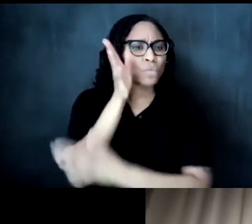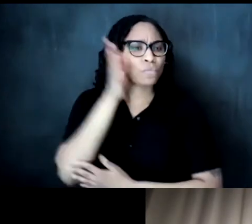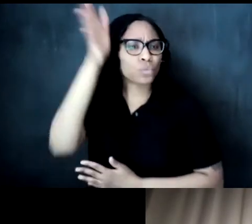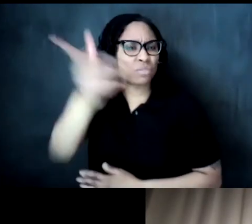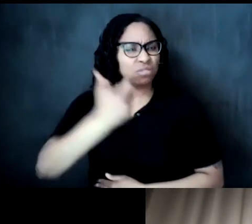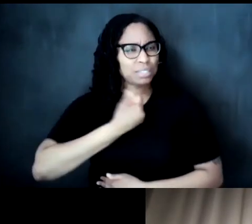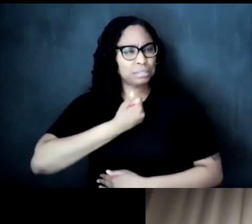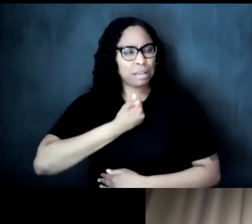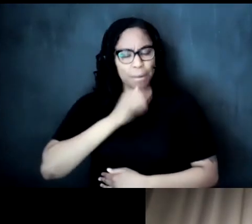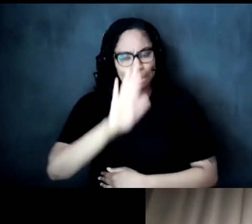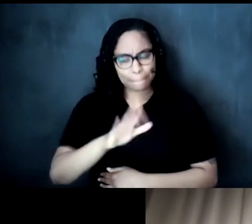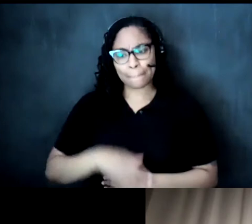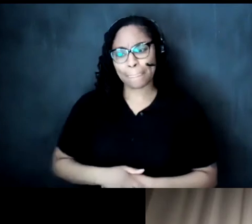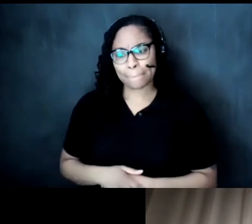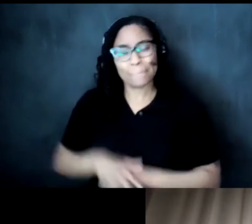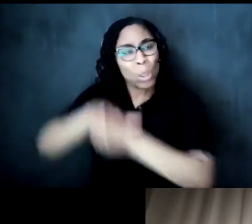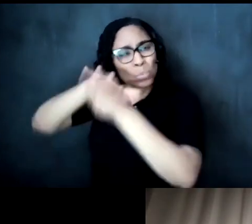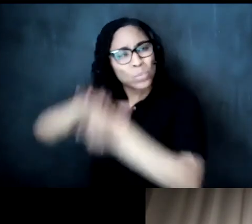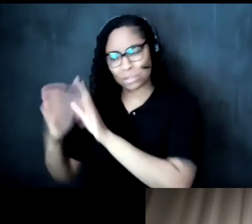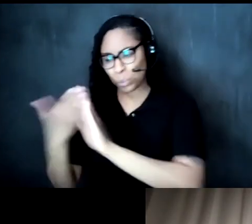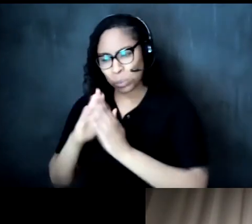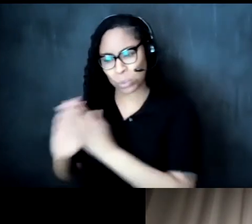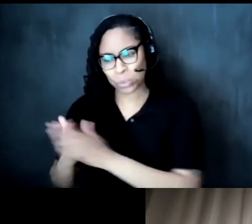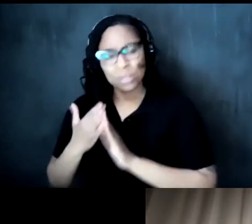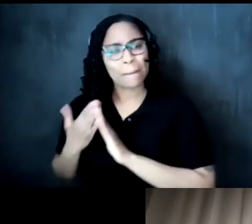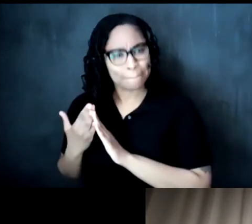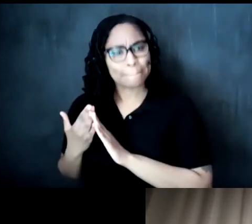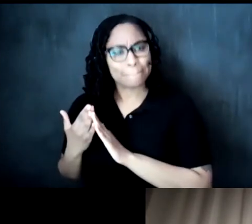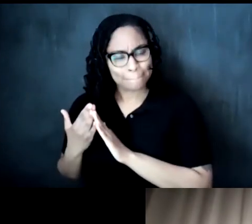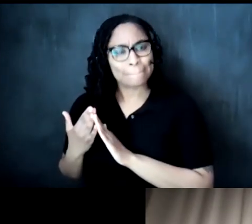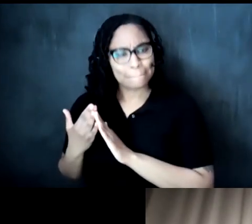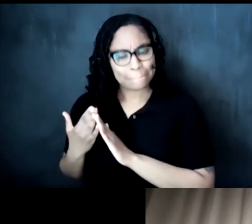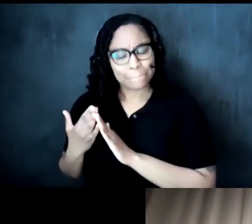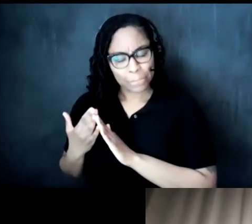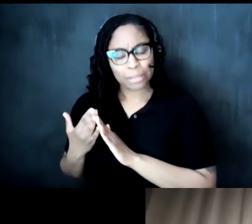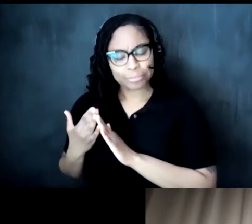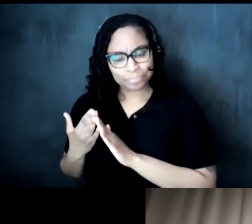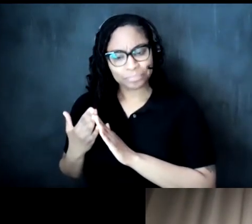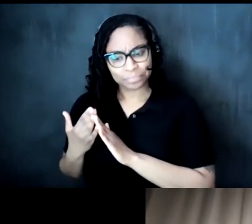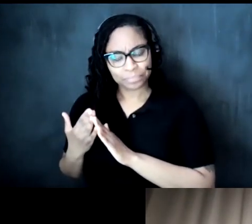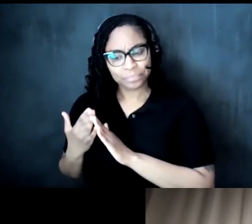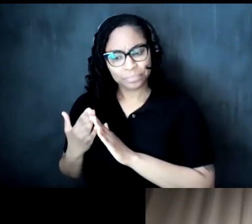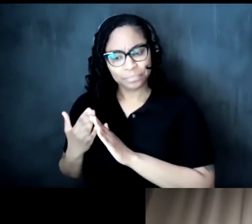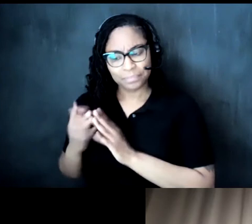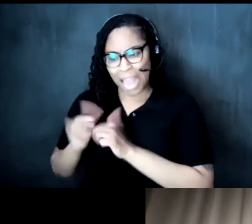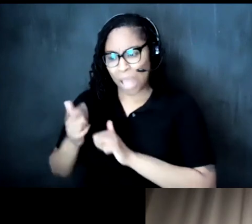marginalized communities or communities that have been disinvested in um you know how can we utilize